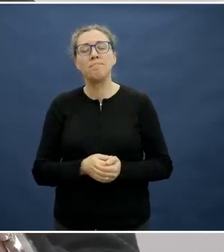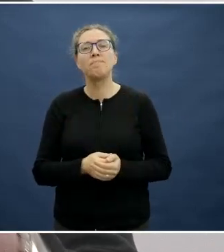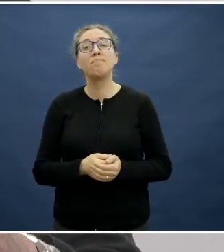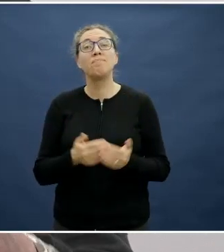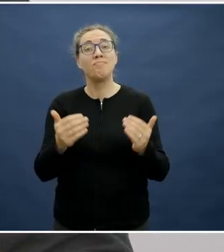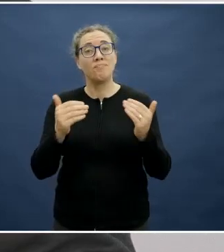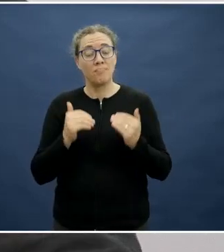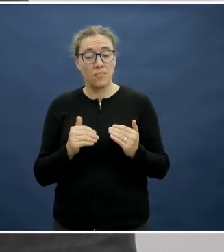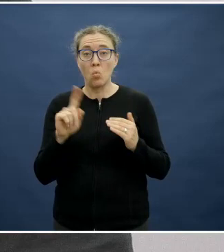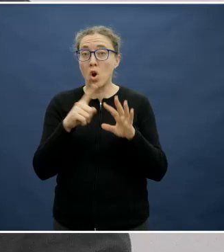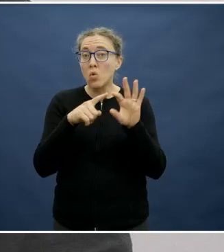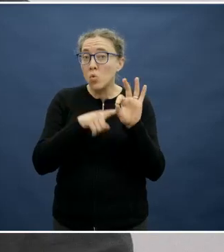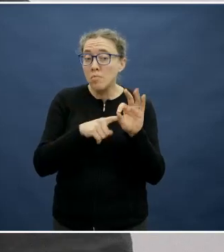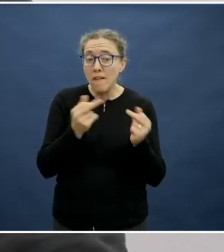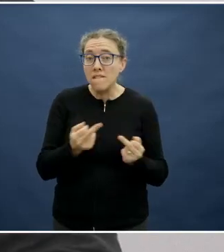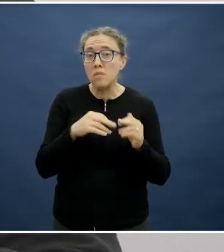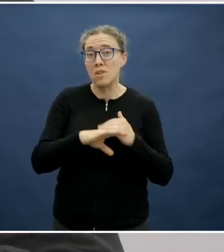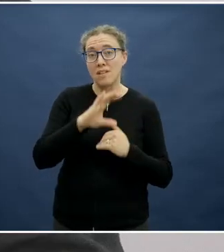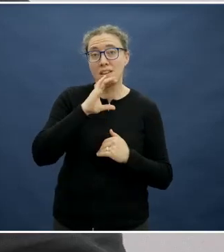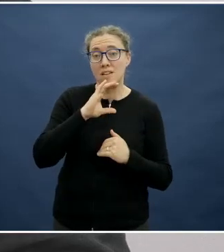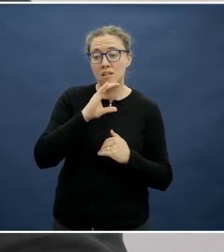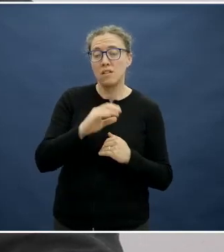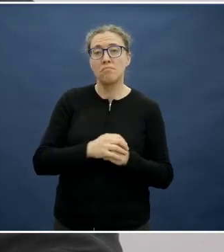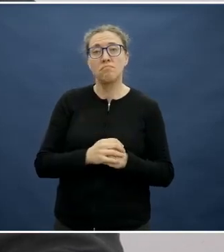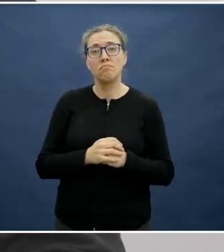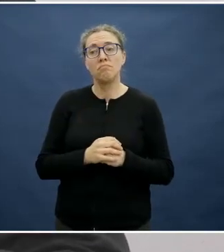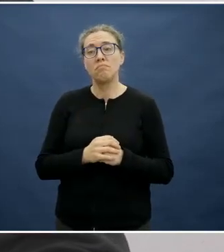of the people working within those organisations with regards to nutrition, simple cooking